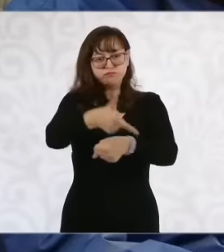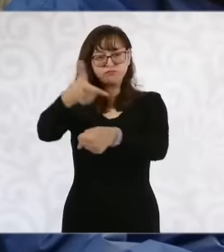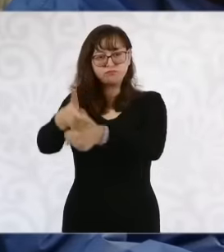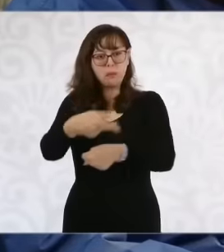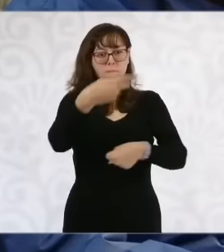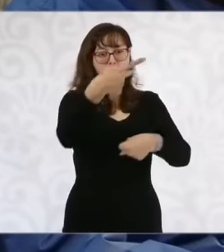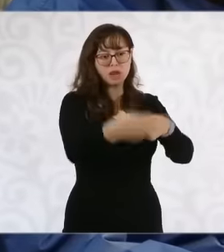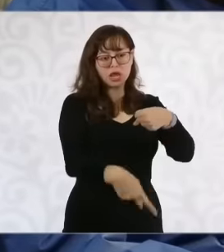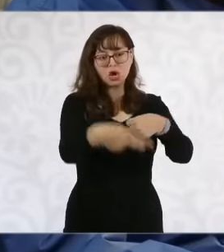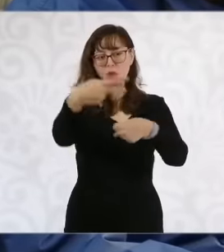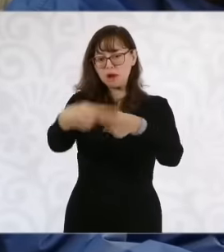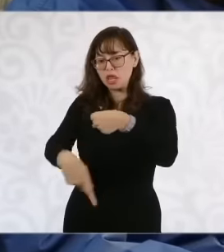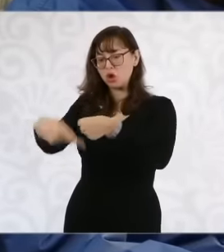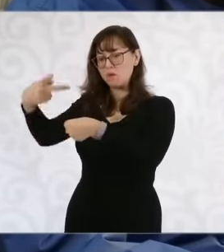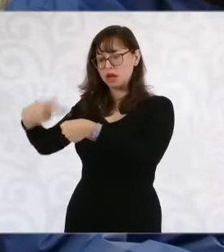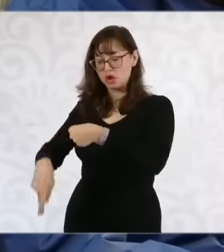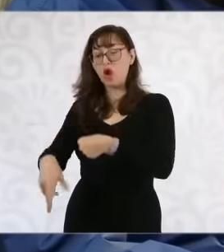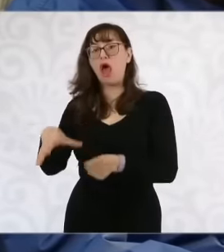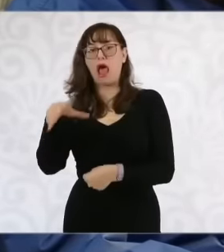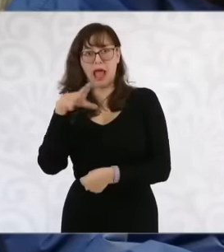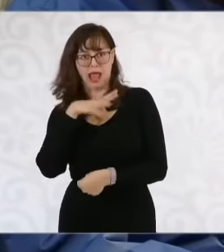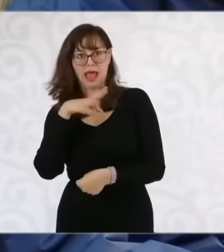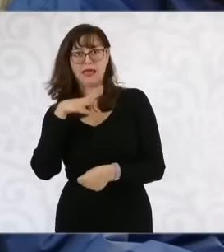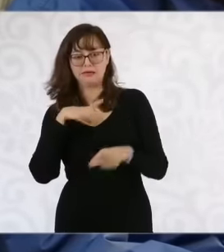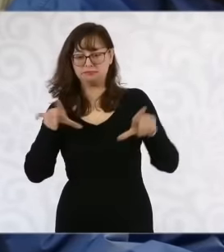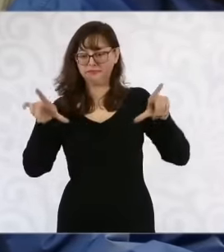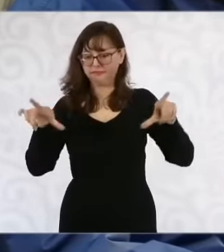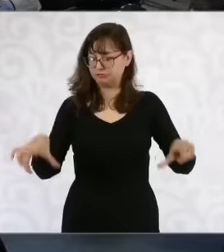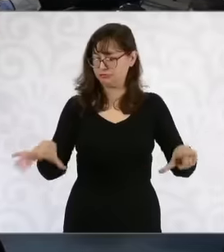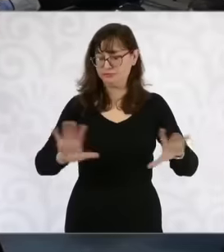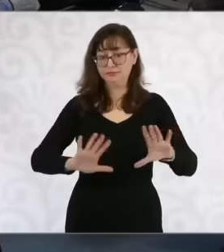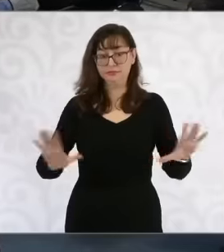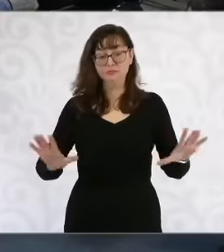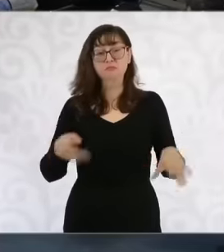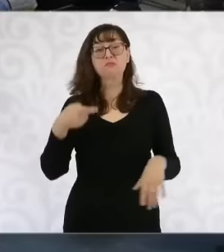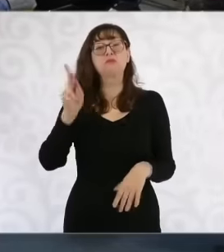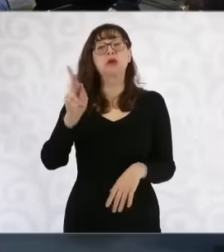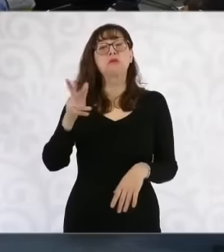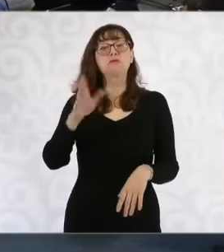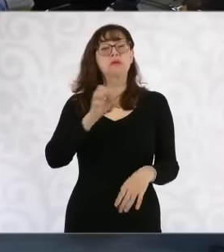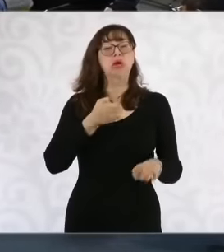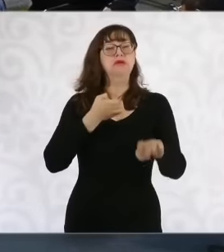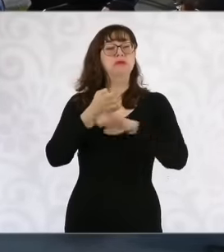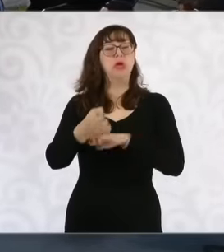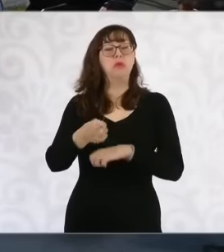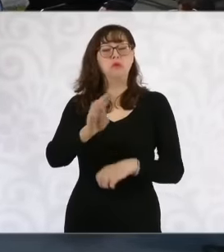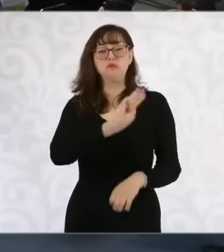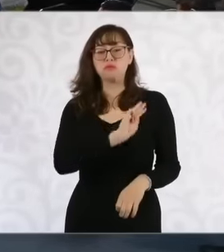respect the municipalities, they do not respect the states and I am going to talk specifically about Puerto Vallarta and